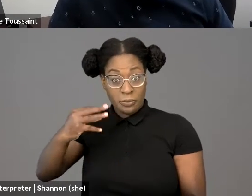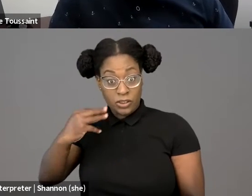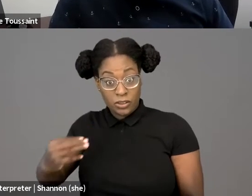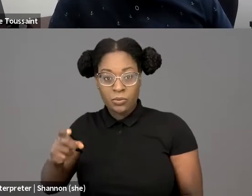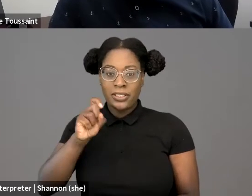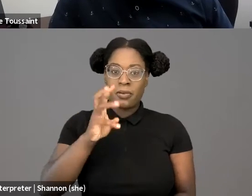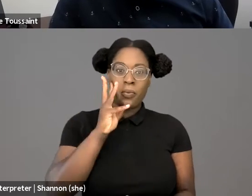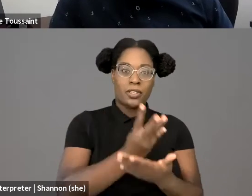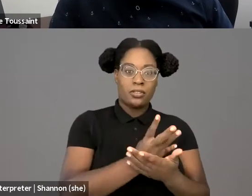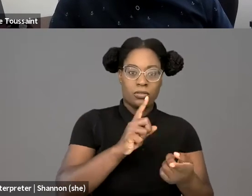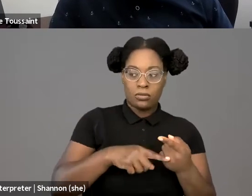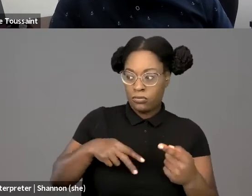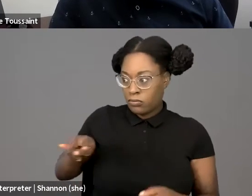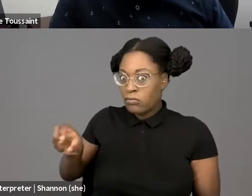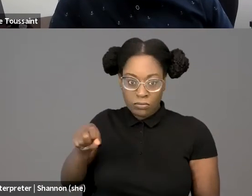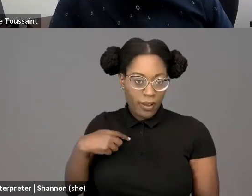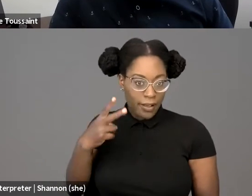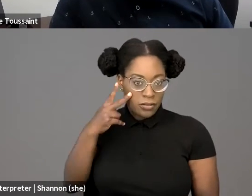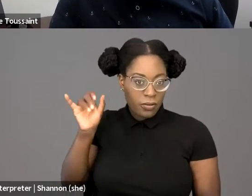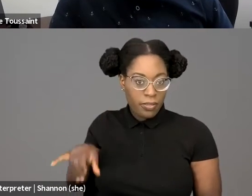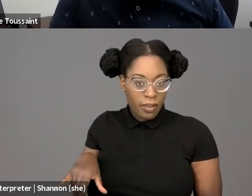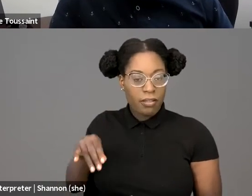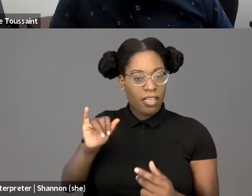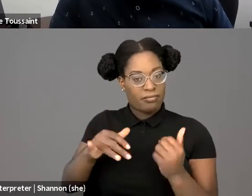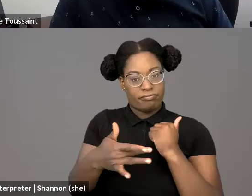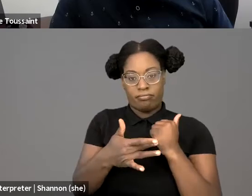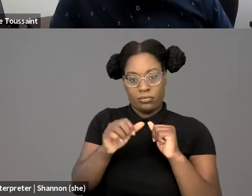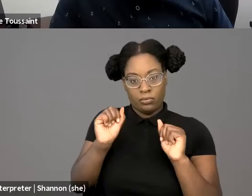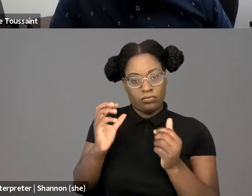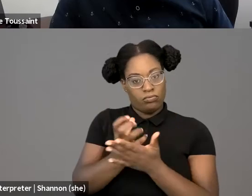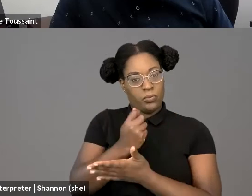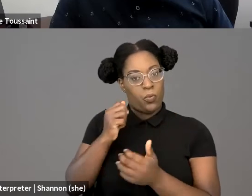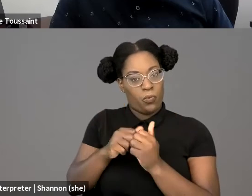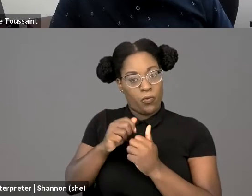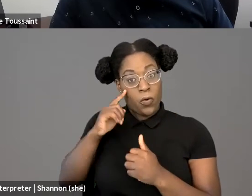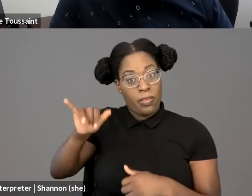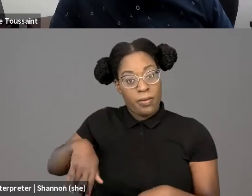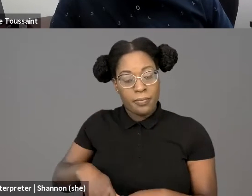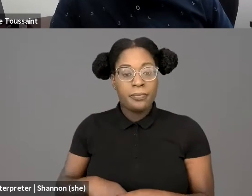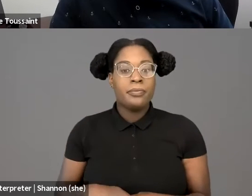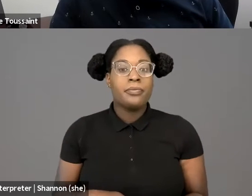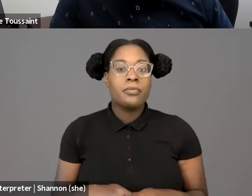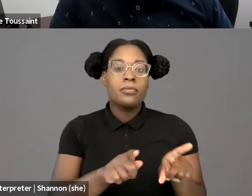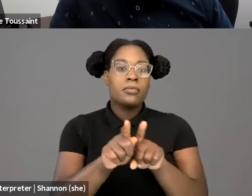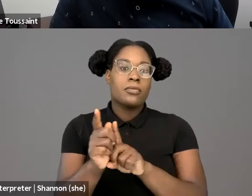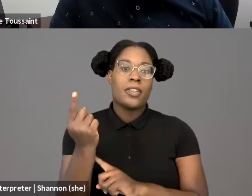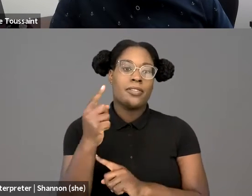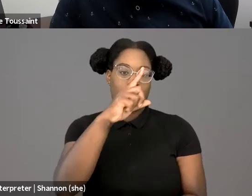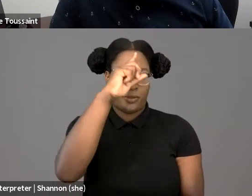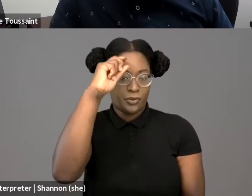I just wanna emphasize that. And clearly with the protests we saw last summer, we saw the government using technology.